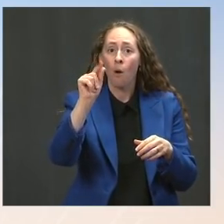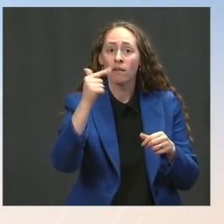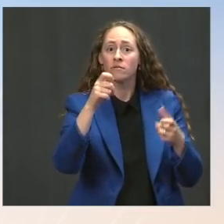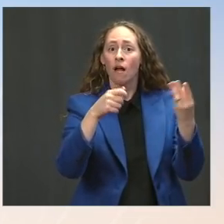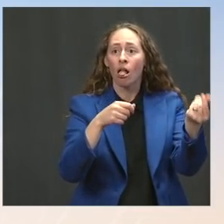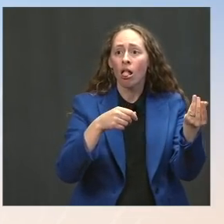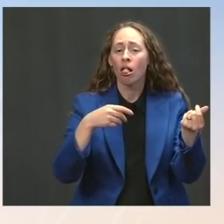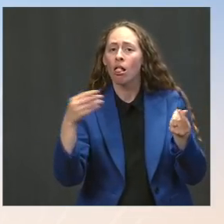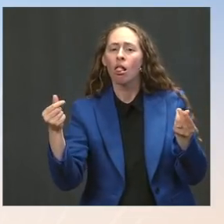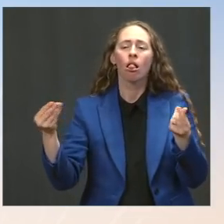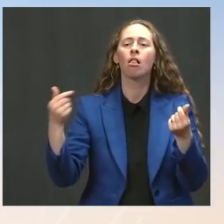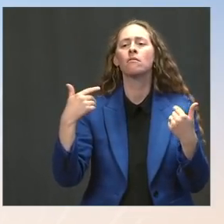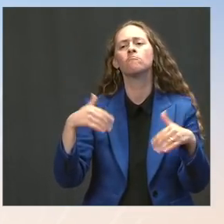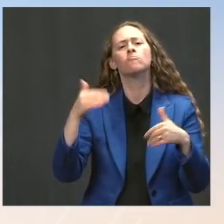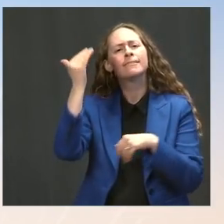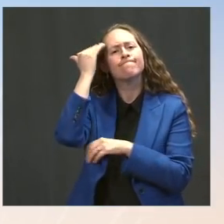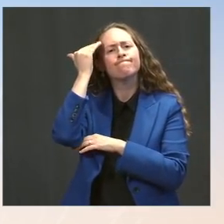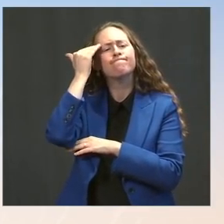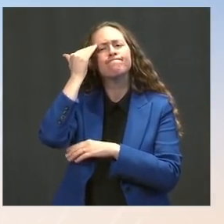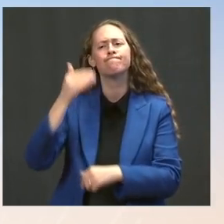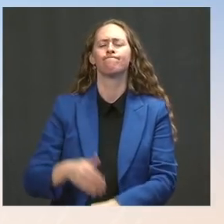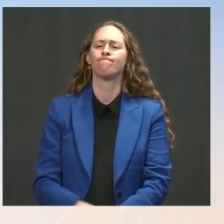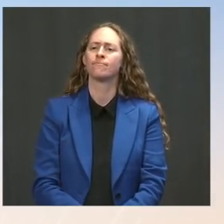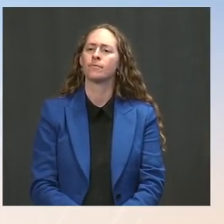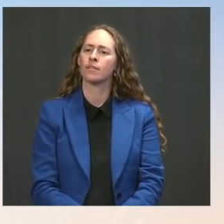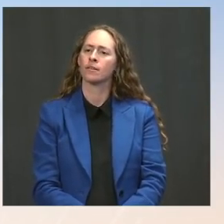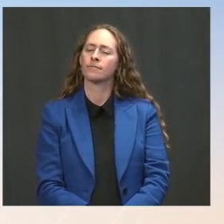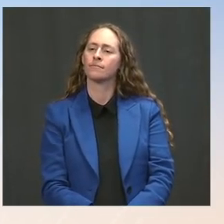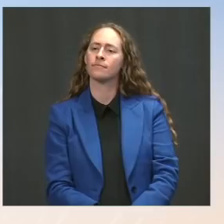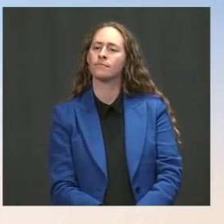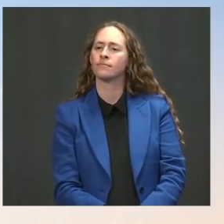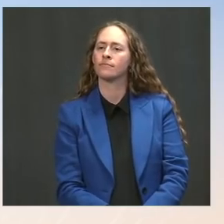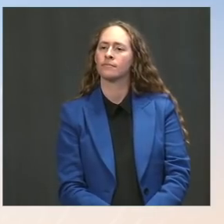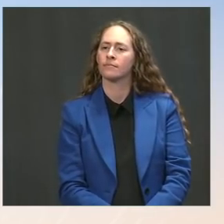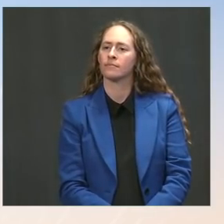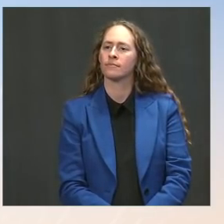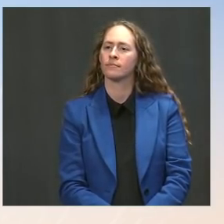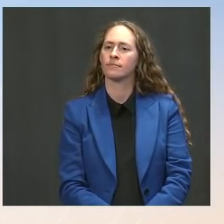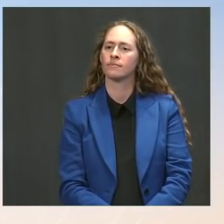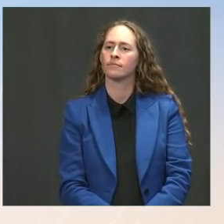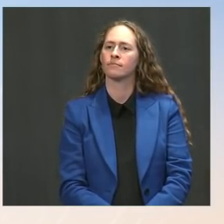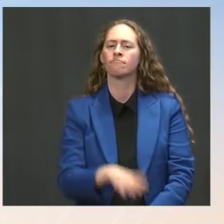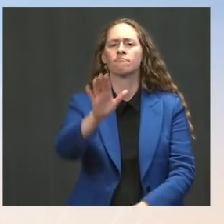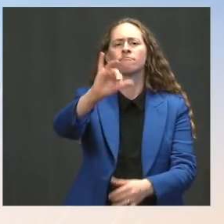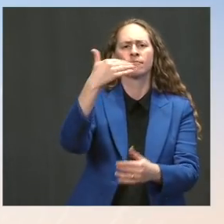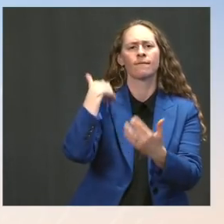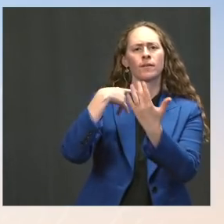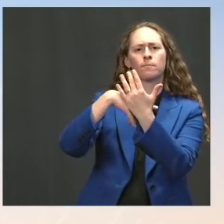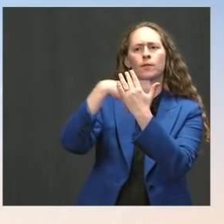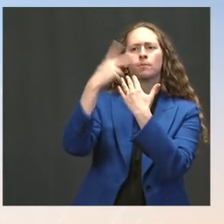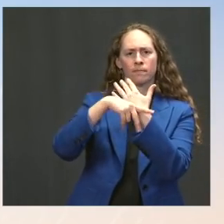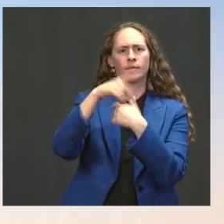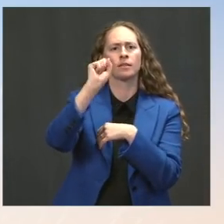including on the forbearance program that we have -- we have implemented in recent months, where people will be able to apply --